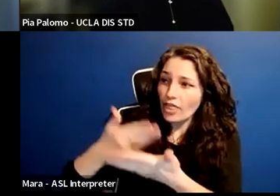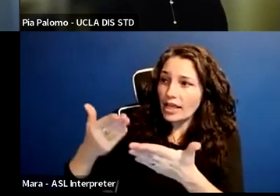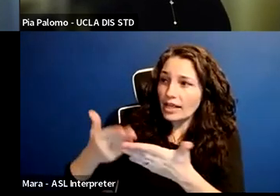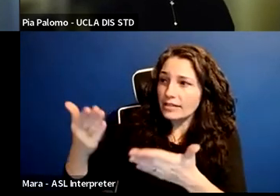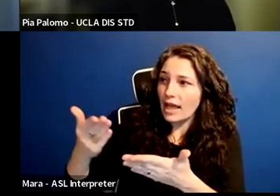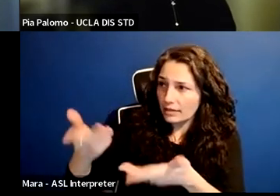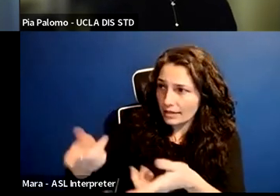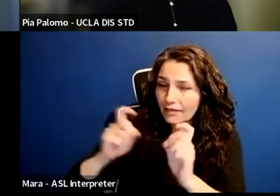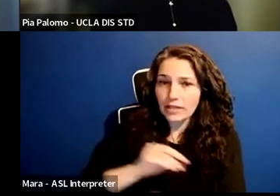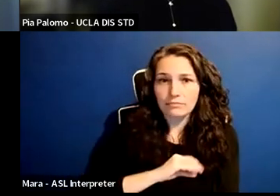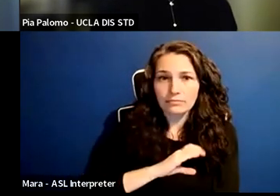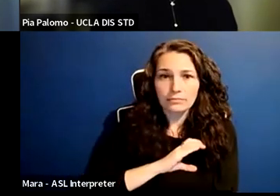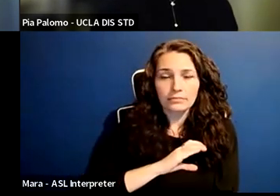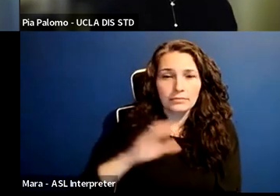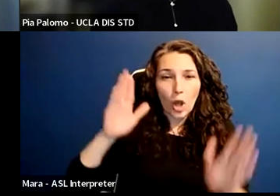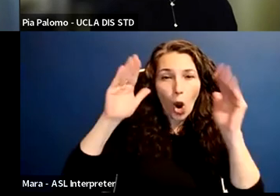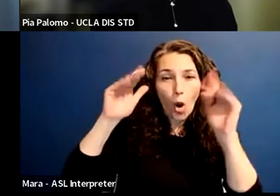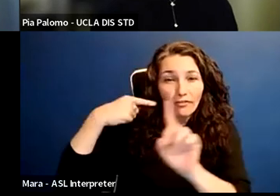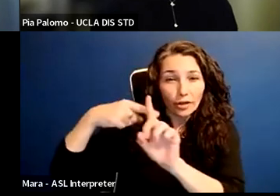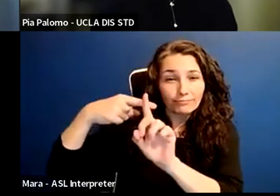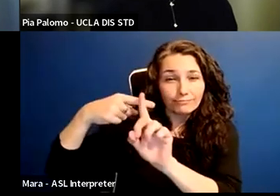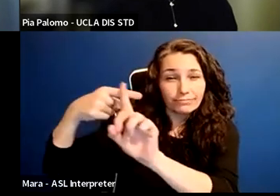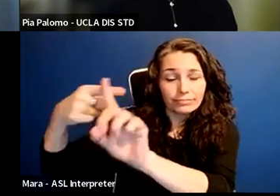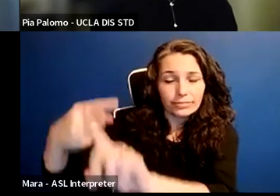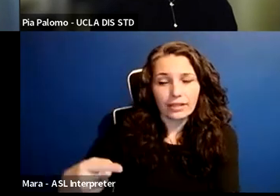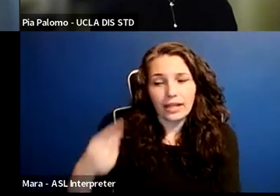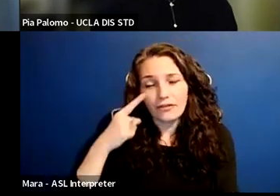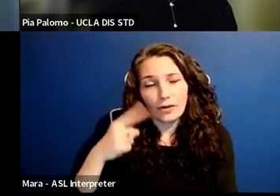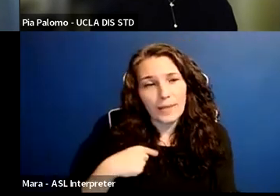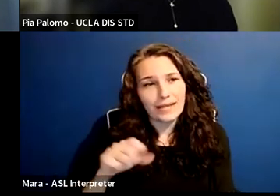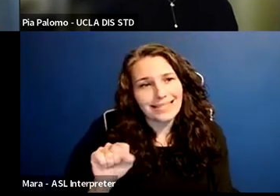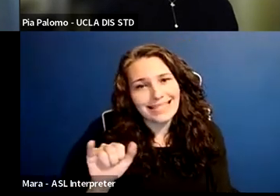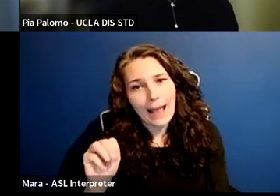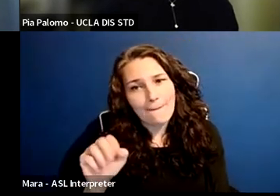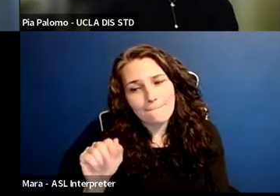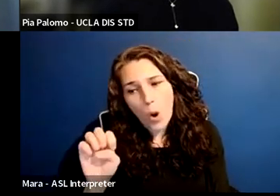And for me, it was Simone Biles, but I think everybody will have their own, their own source of hope.